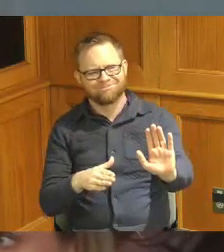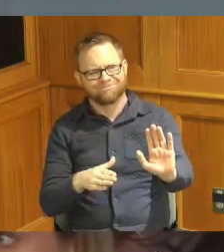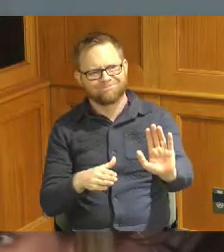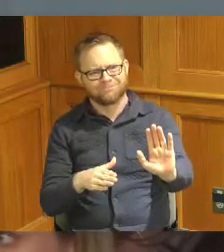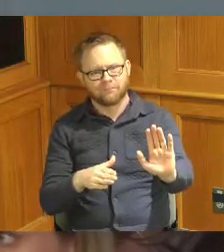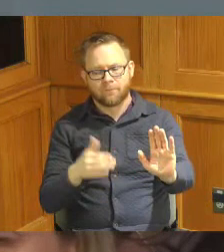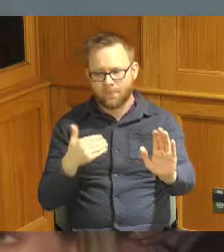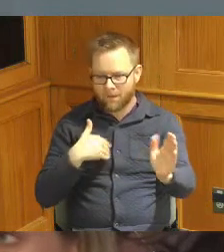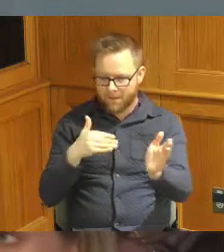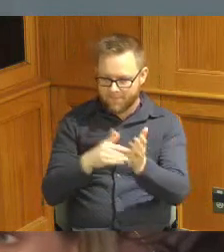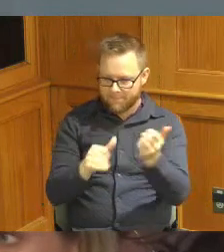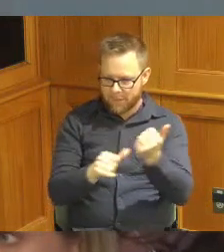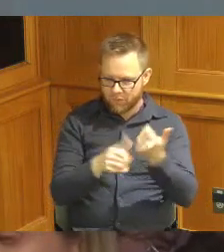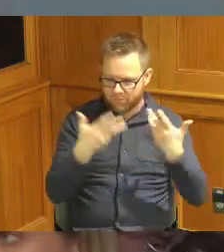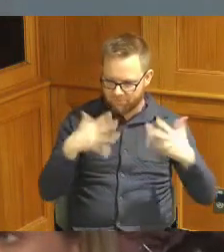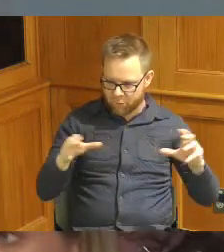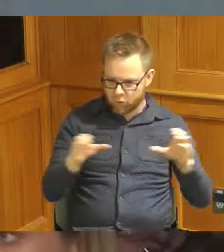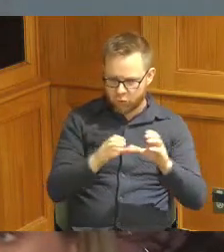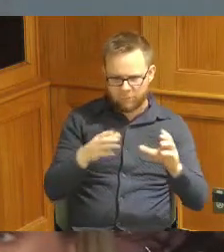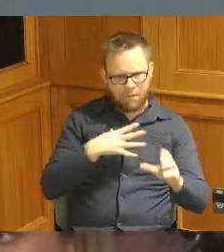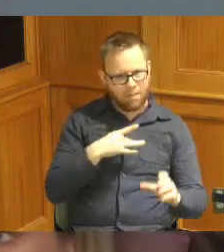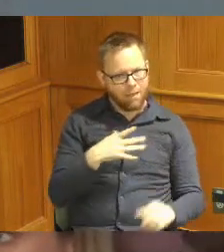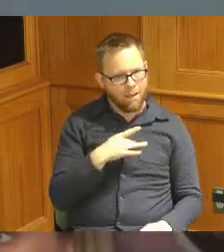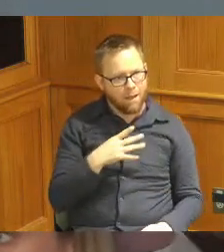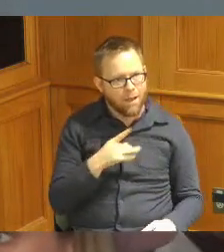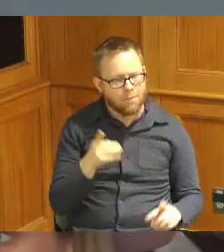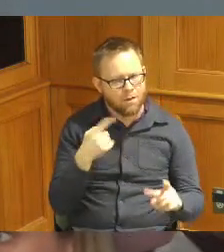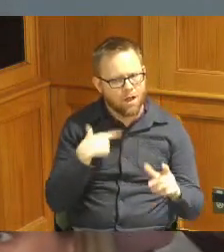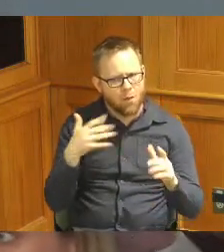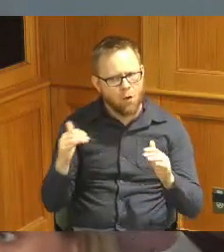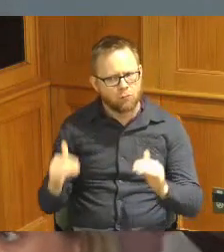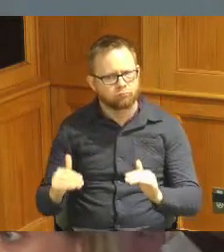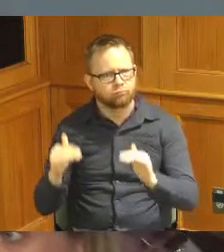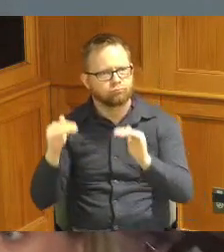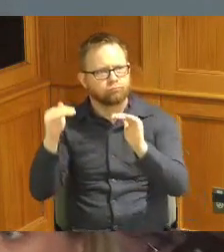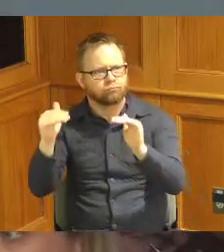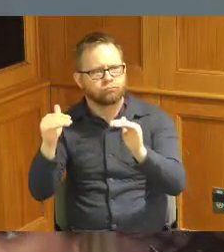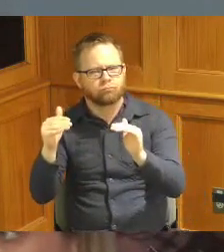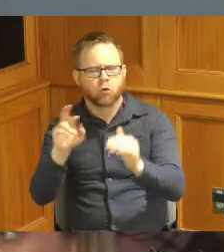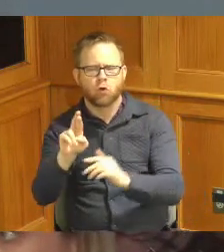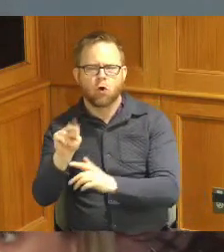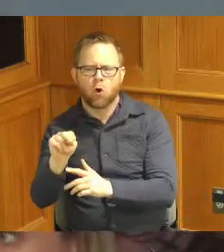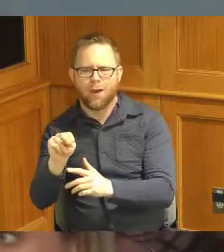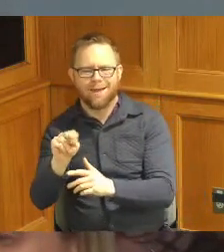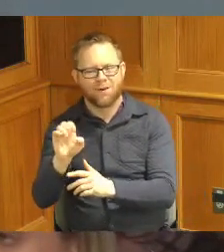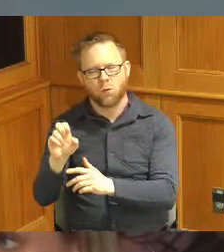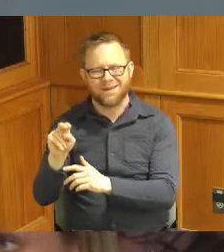a medical assistant I'm certified I like this but I want to go on and become an RN a BSN or Beyond